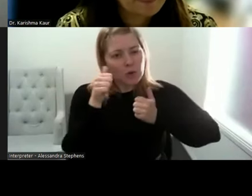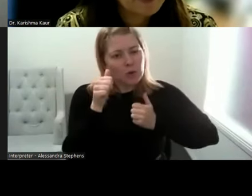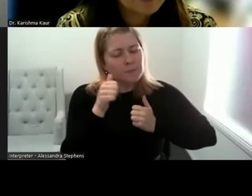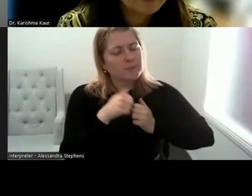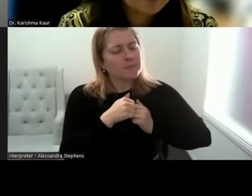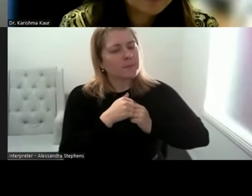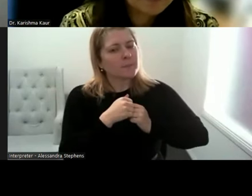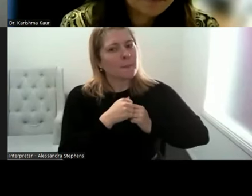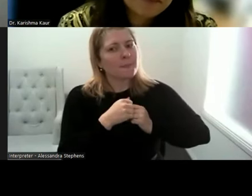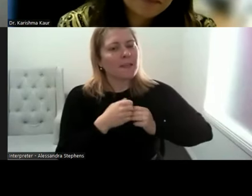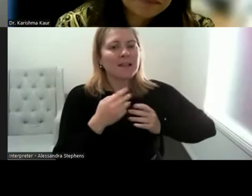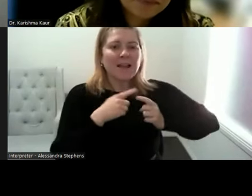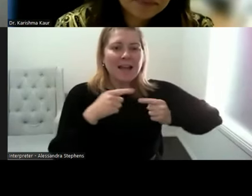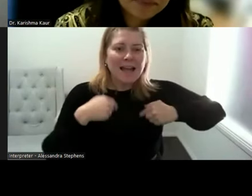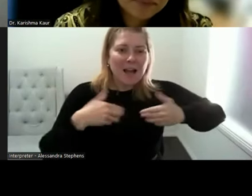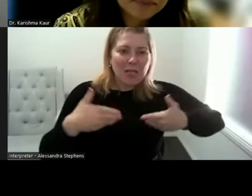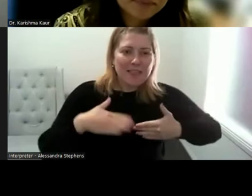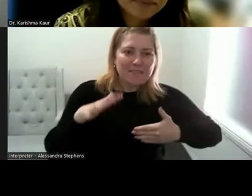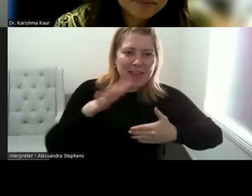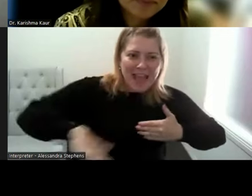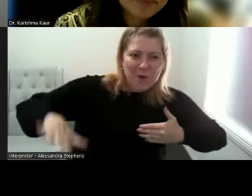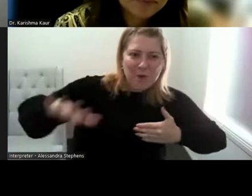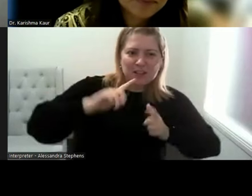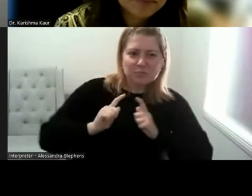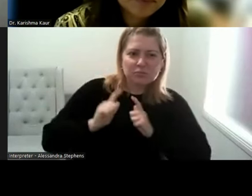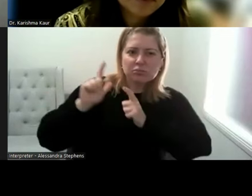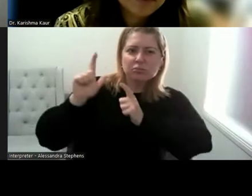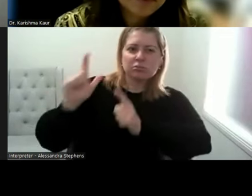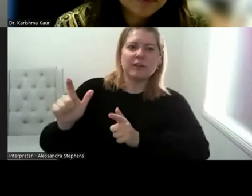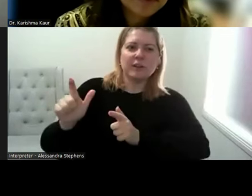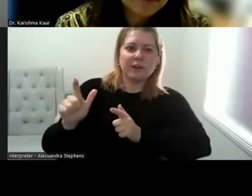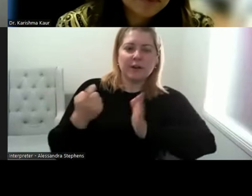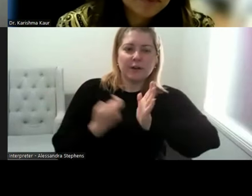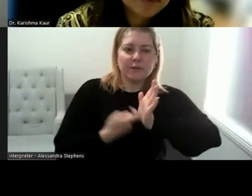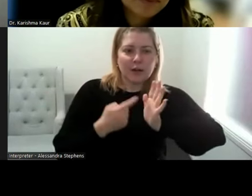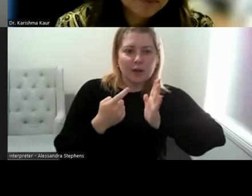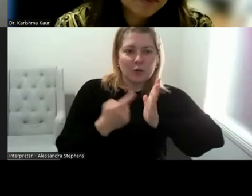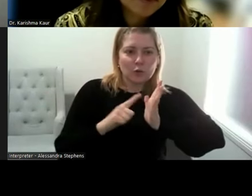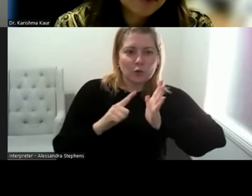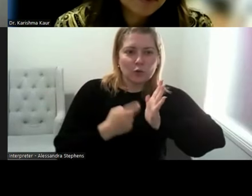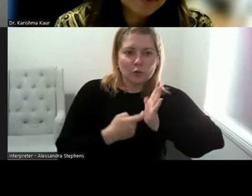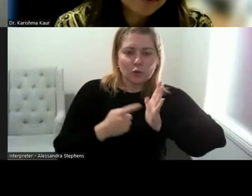living regionally and rurally, we do know that it has additional impact on access to save